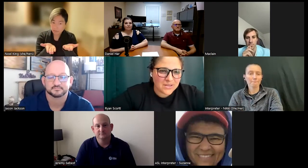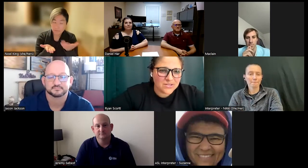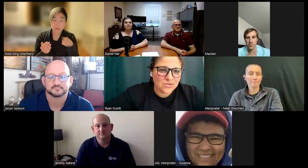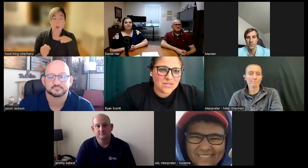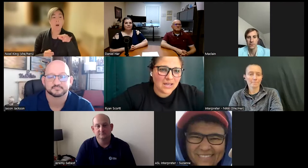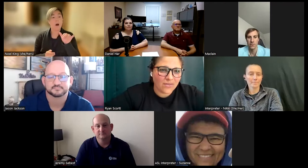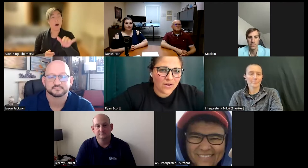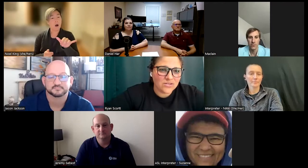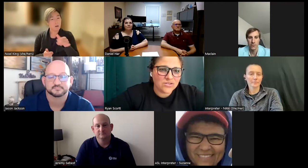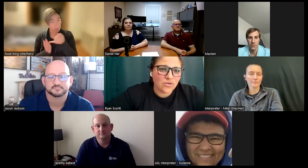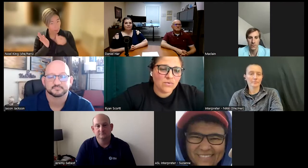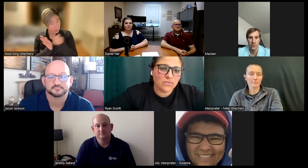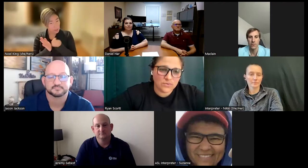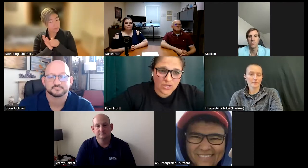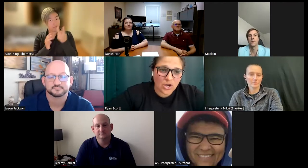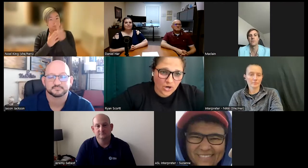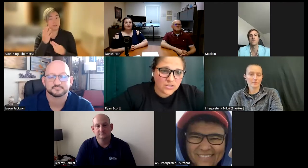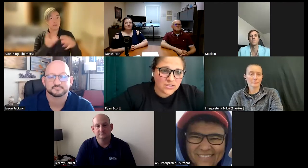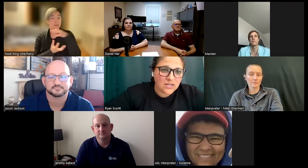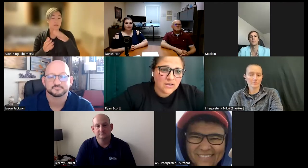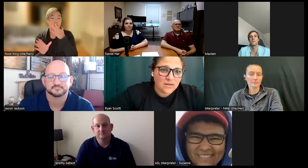bring these two together and so doing art